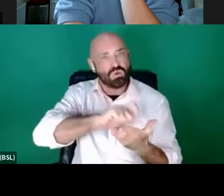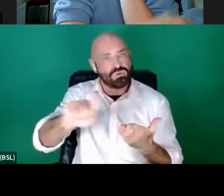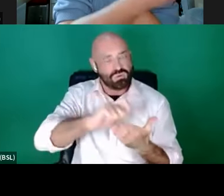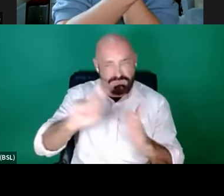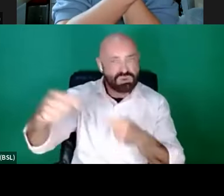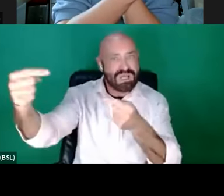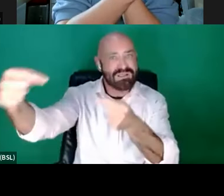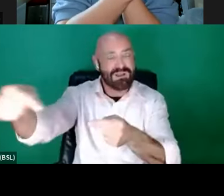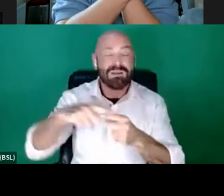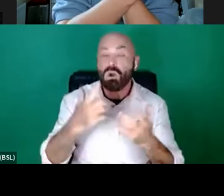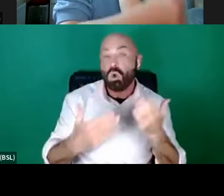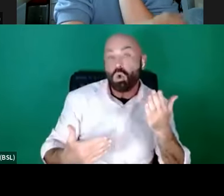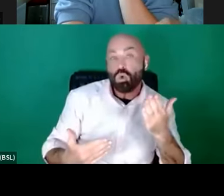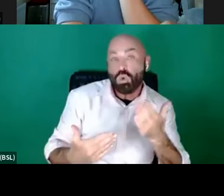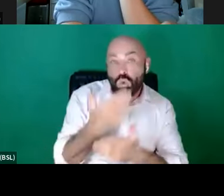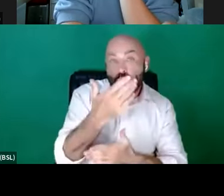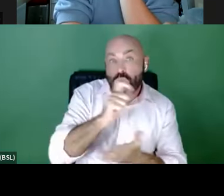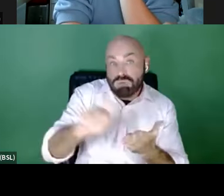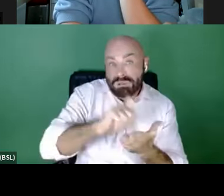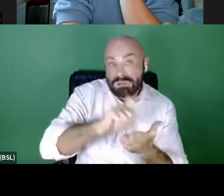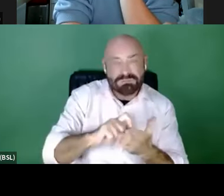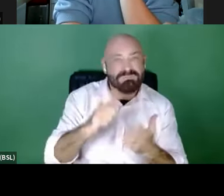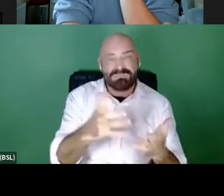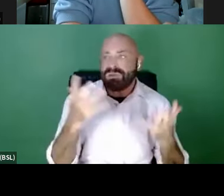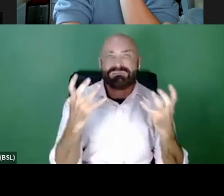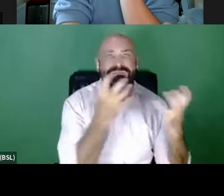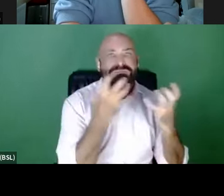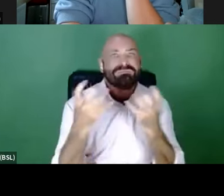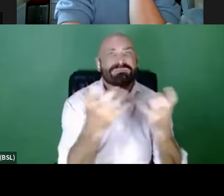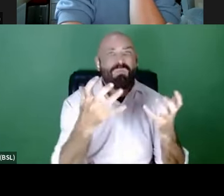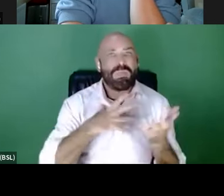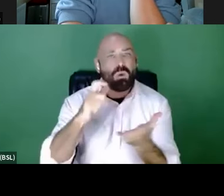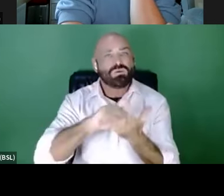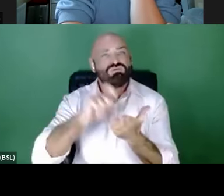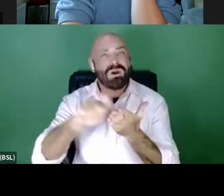writers who have a real burning desire to write for TV. We're looking for writers with